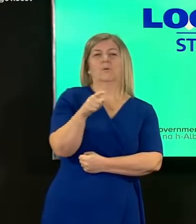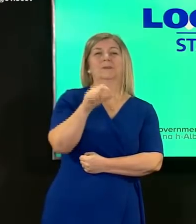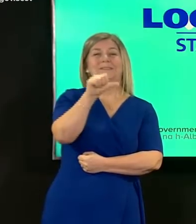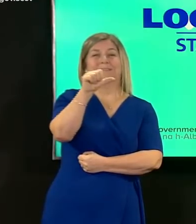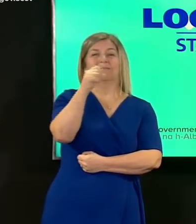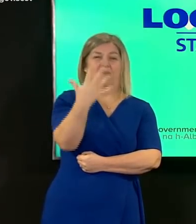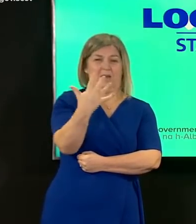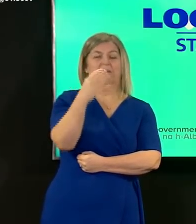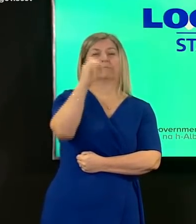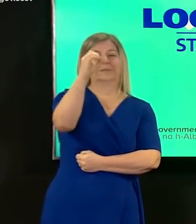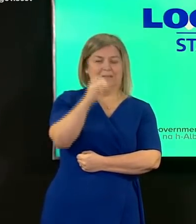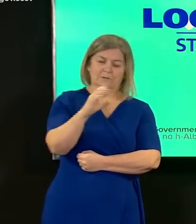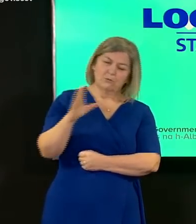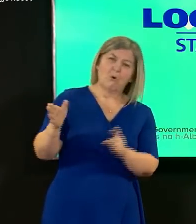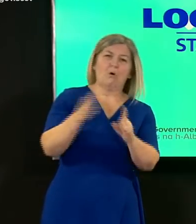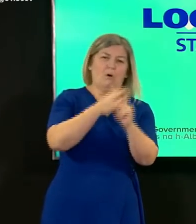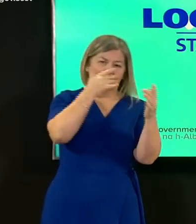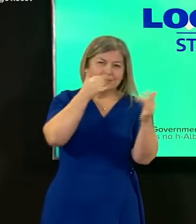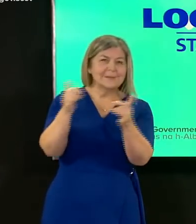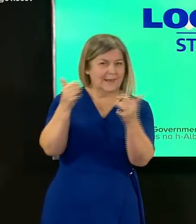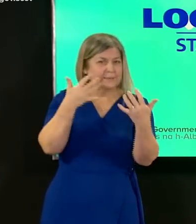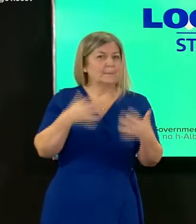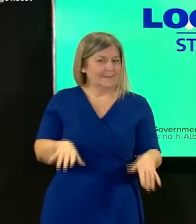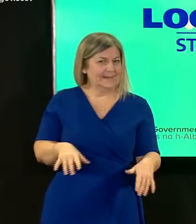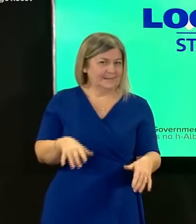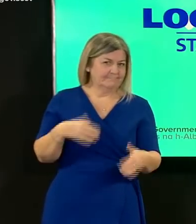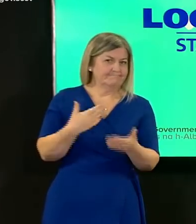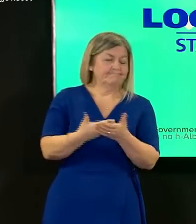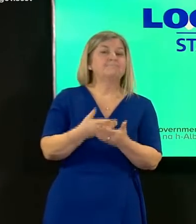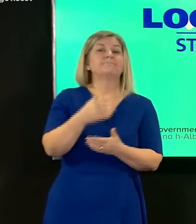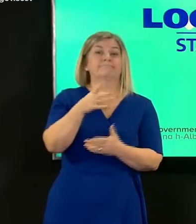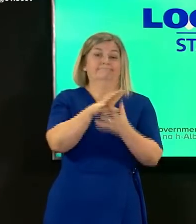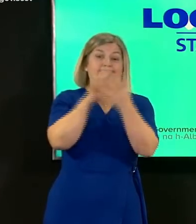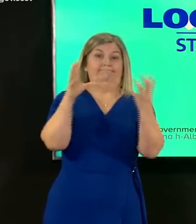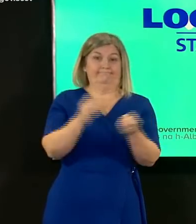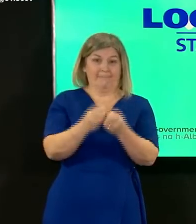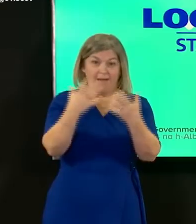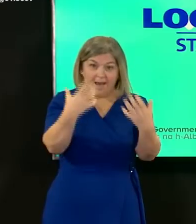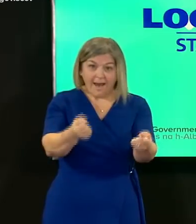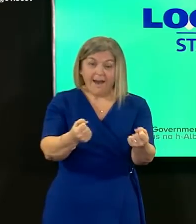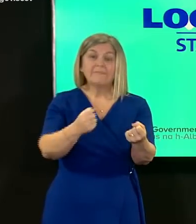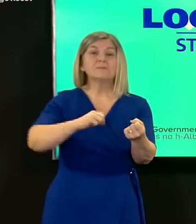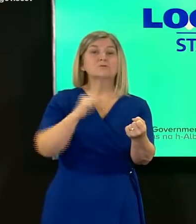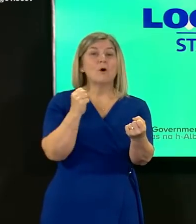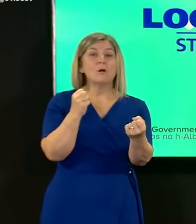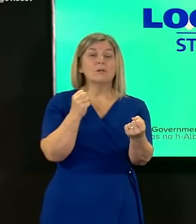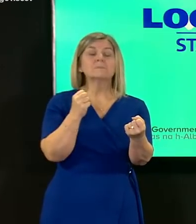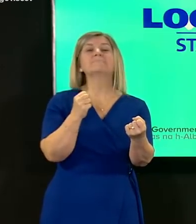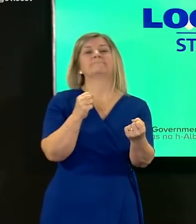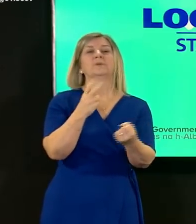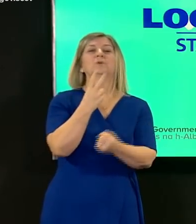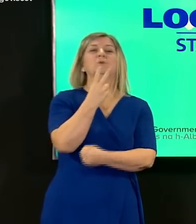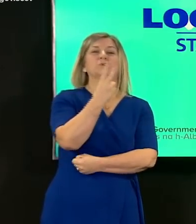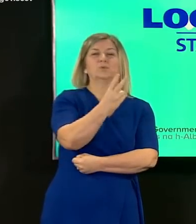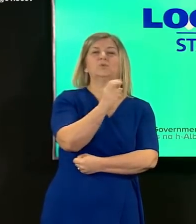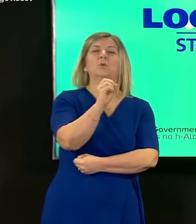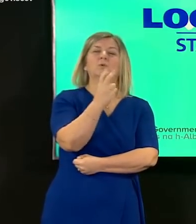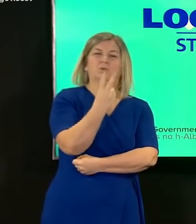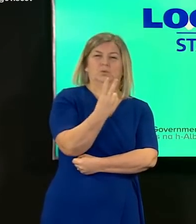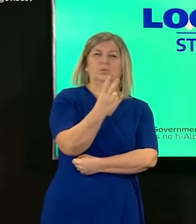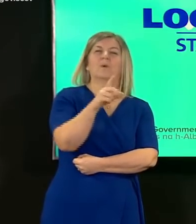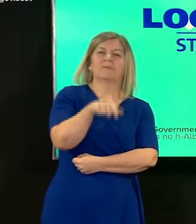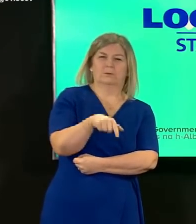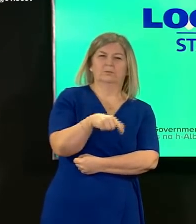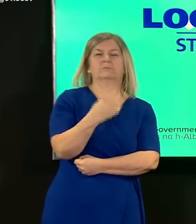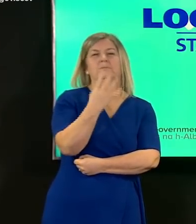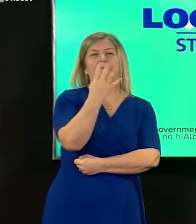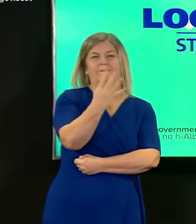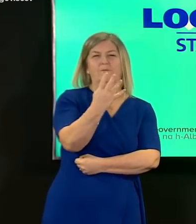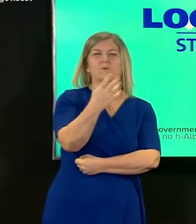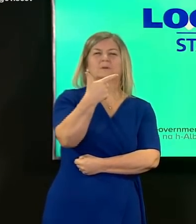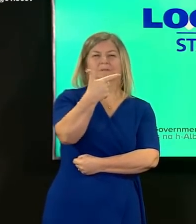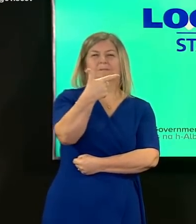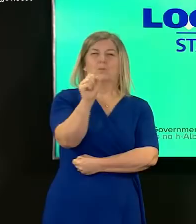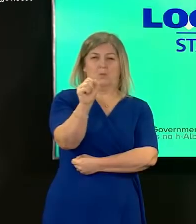of the total number of tests and takes the total number of confirmed tests in Scotland to 202,470.